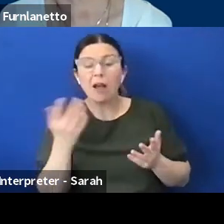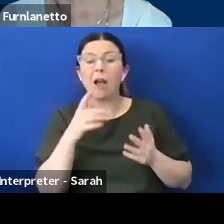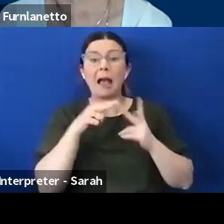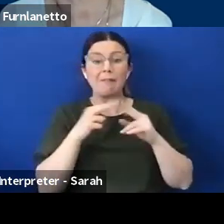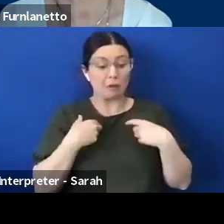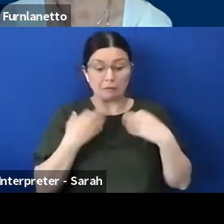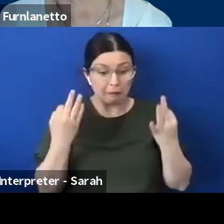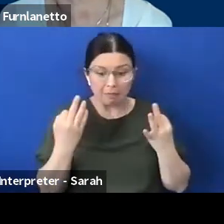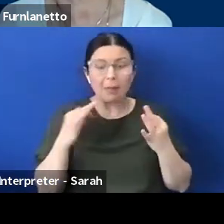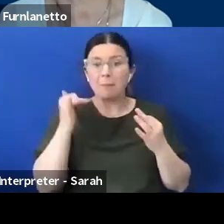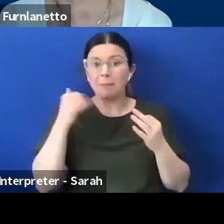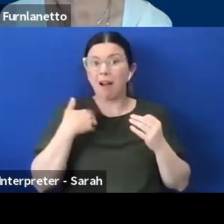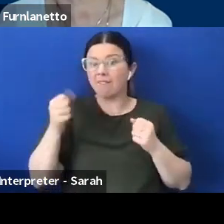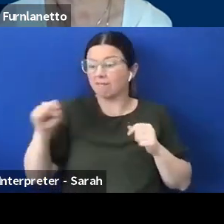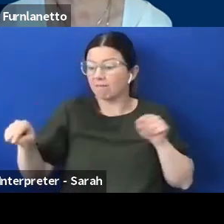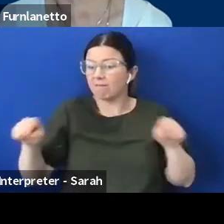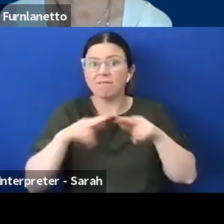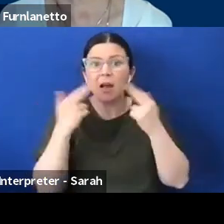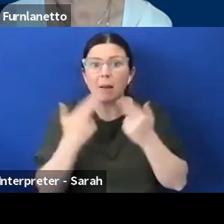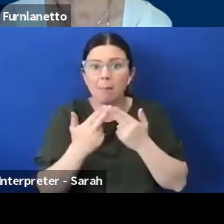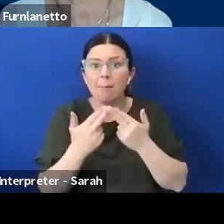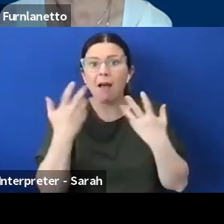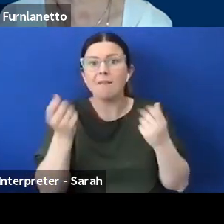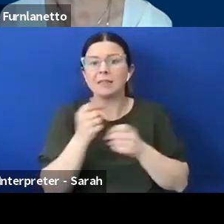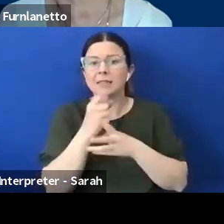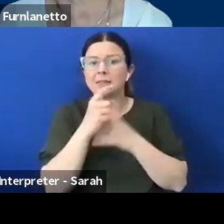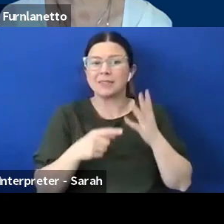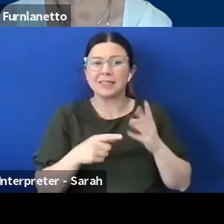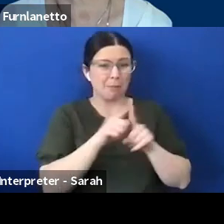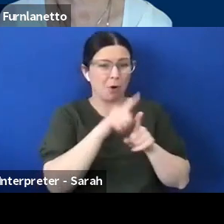as Colleen said you know it doesn't matter what the hazard or otherwise we are in fact